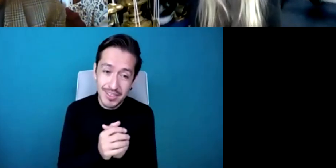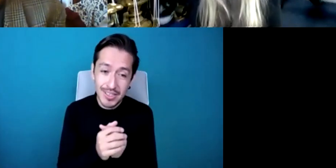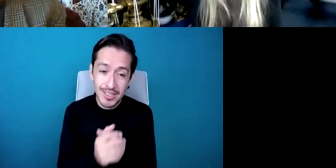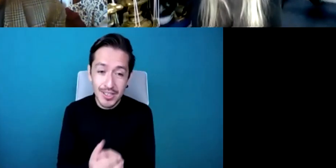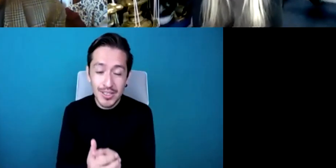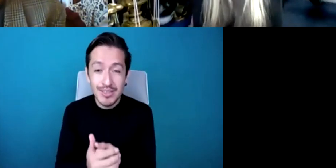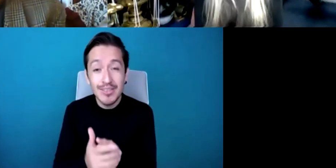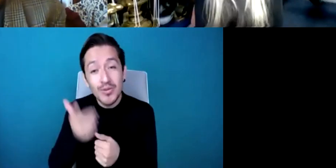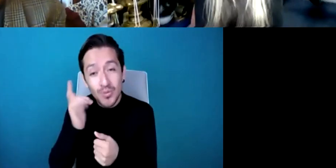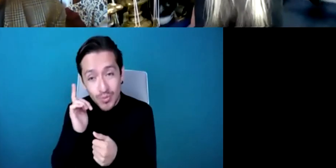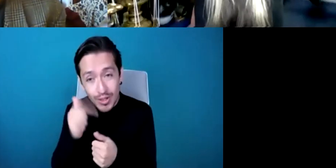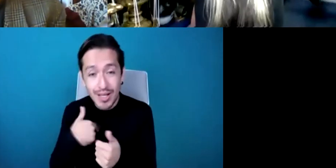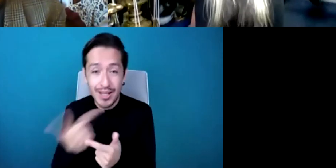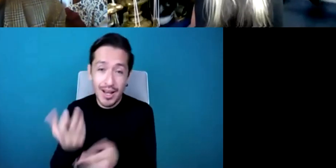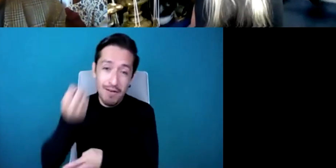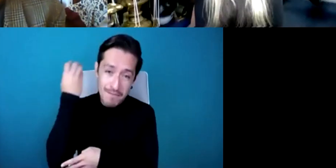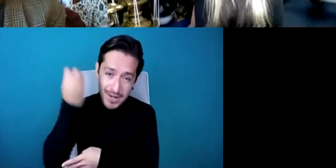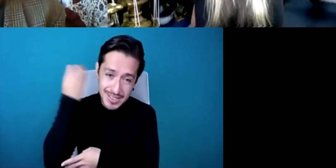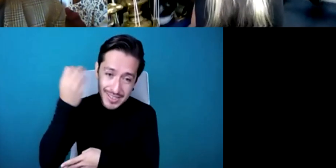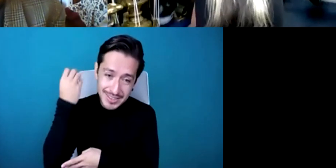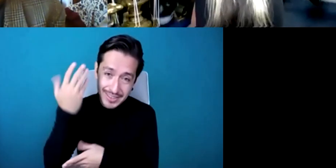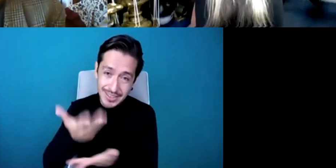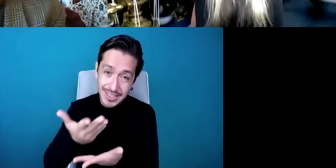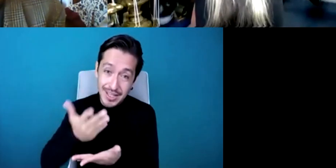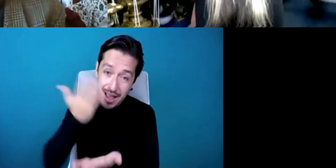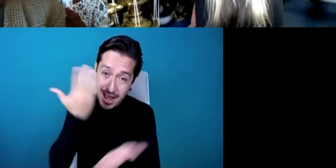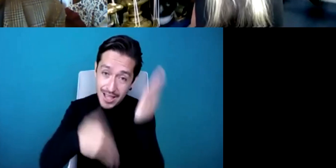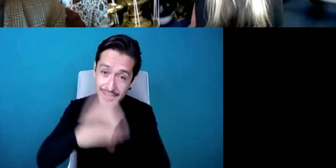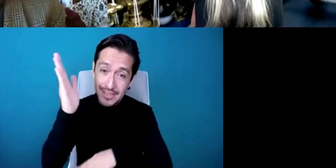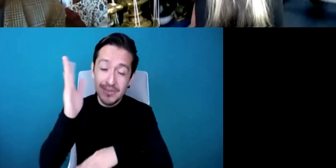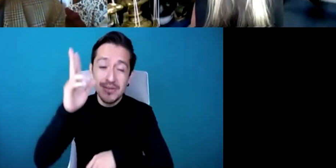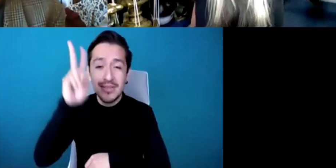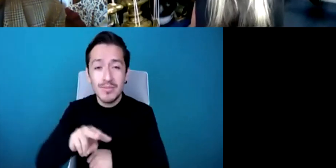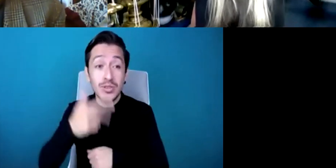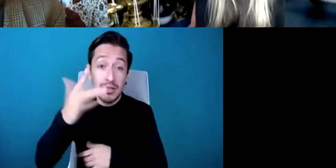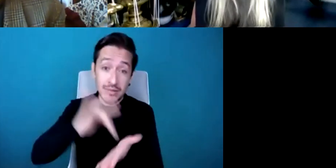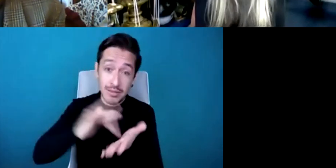Well thank you for all your questions from our wonderful participants and thank you Benjamin for